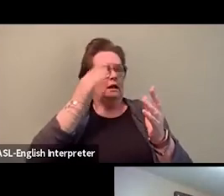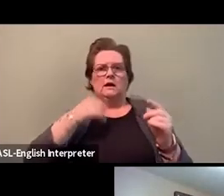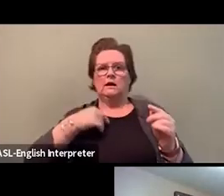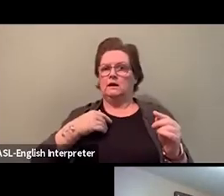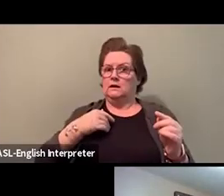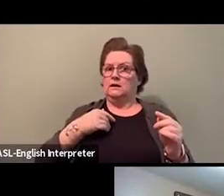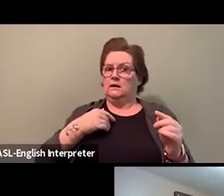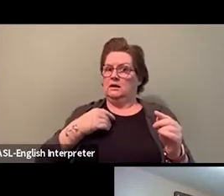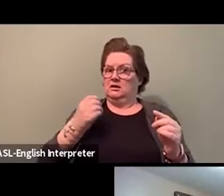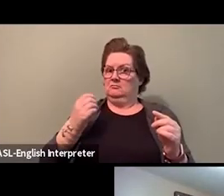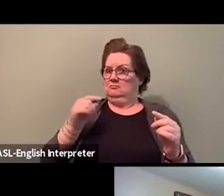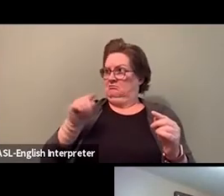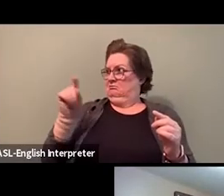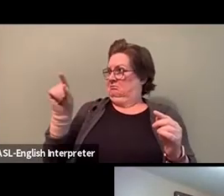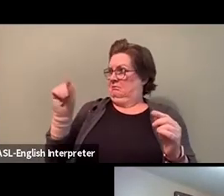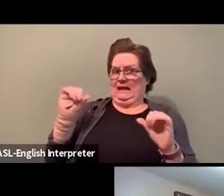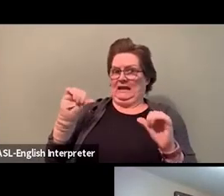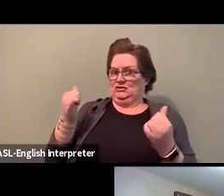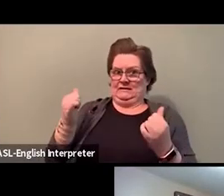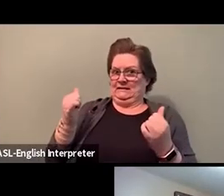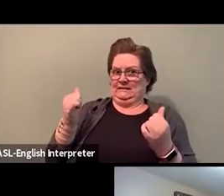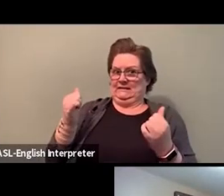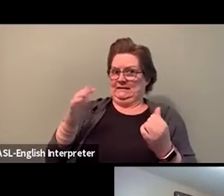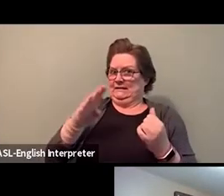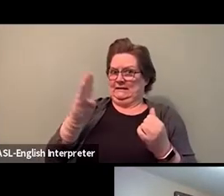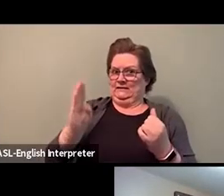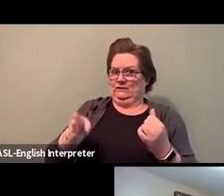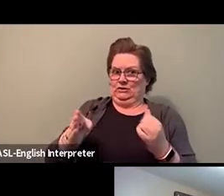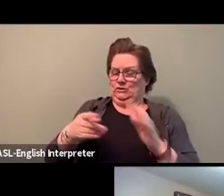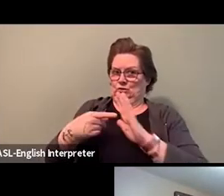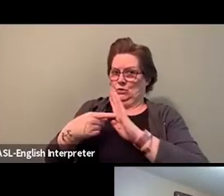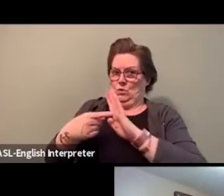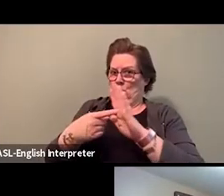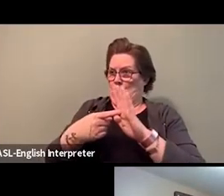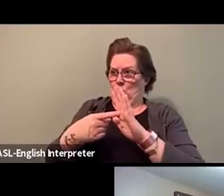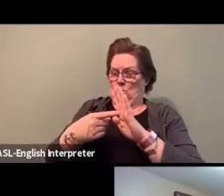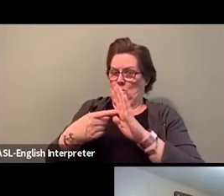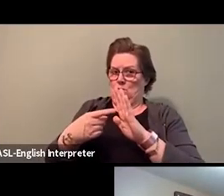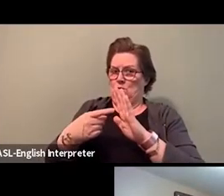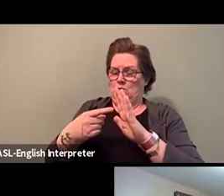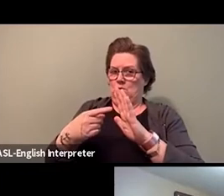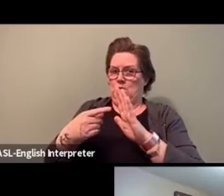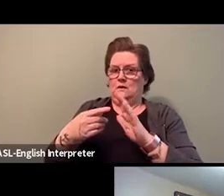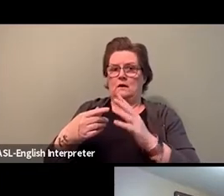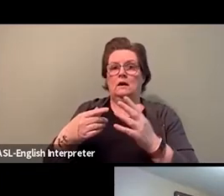So we were setting precedent. The other concerns is the backlash that we would get from the public, you know,